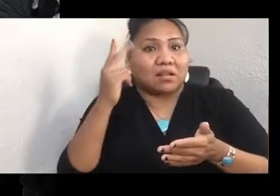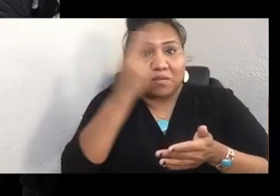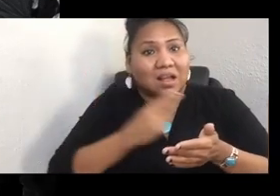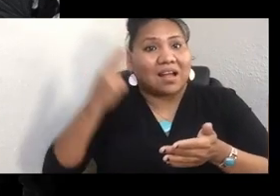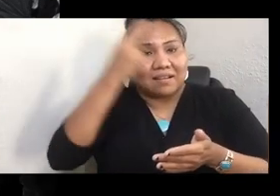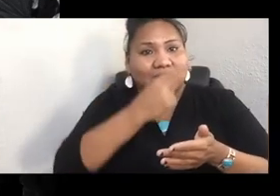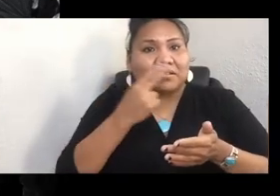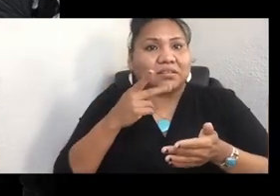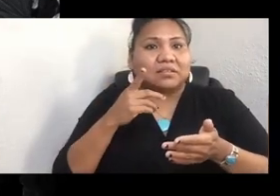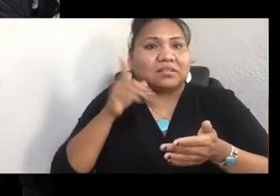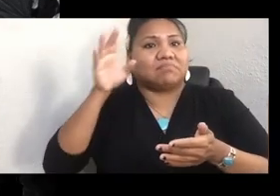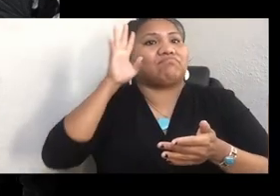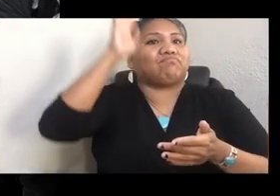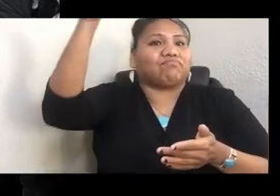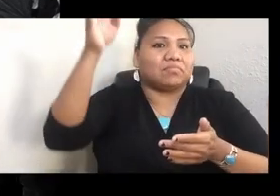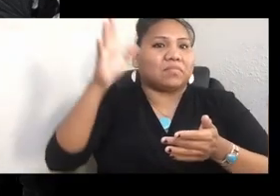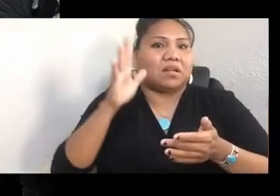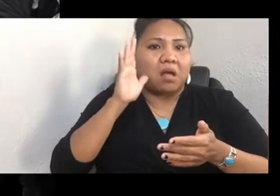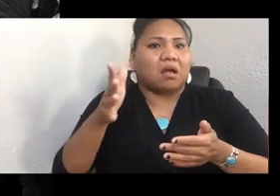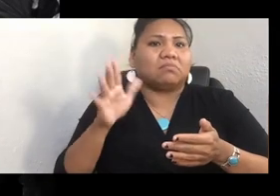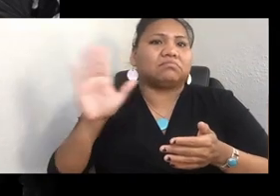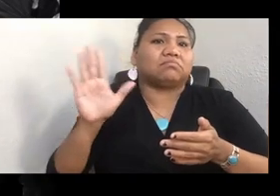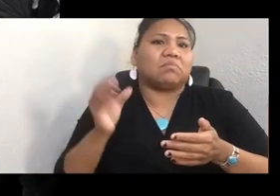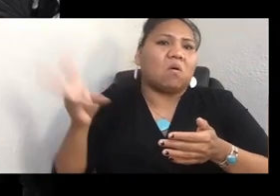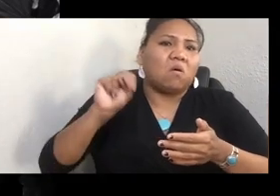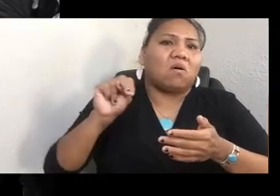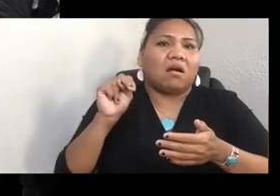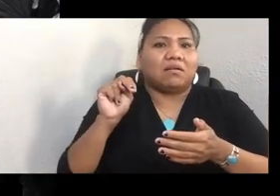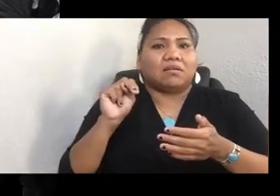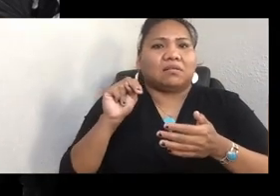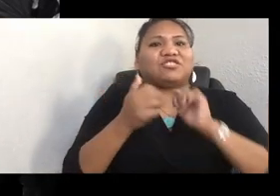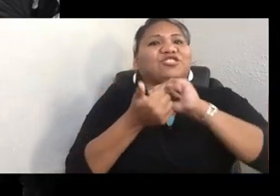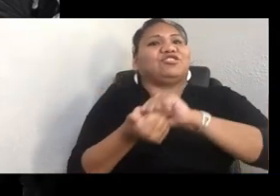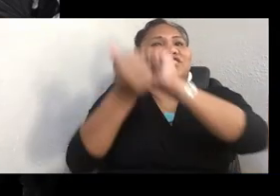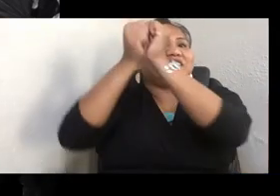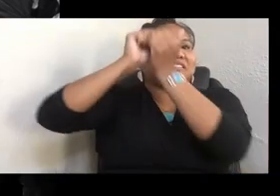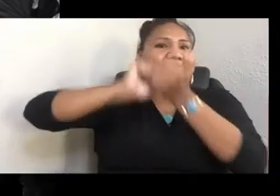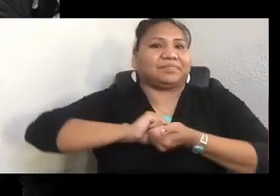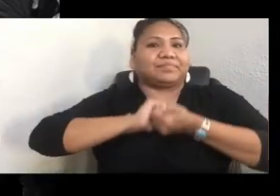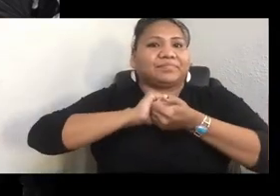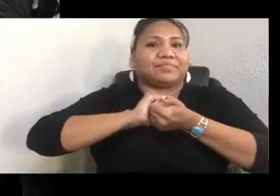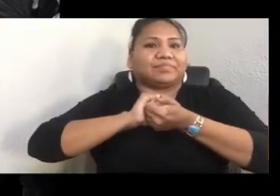for the manipulated seed. And strong Native opposition followed, with coalitions and peaceful protests